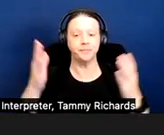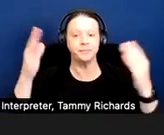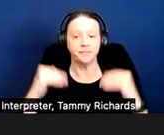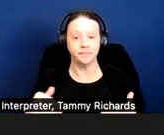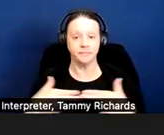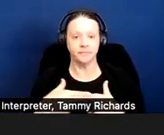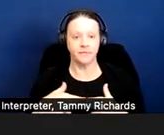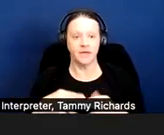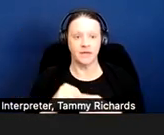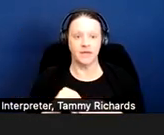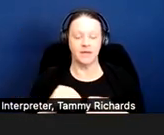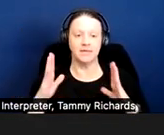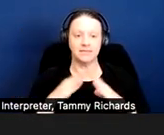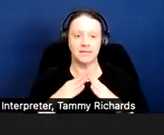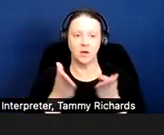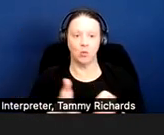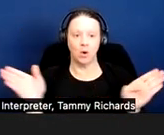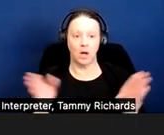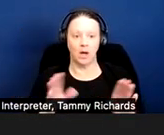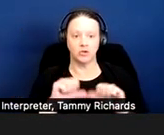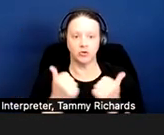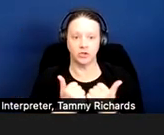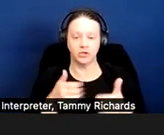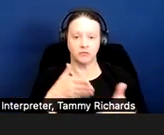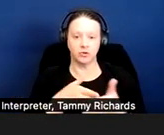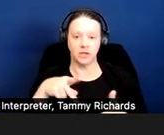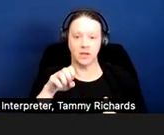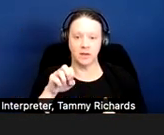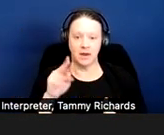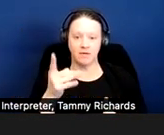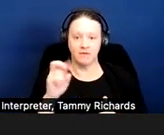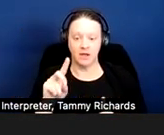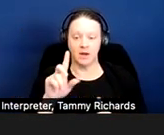In City-wide Associates versus Penfield, the landlord attempted to evict a tenant whose